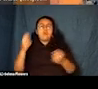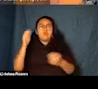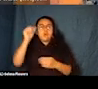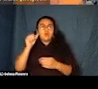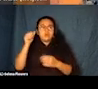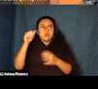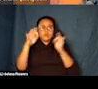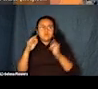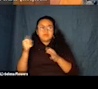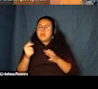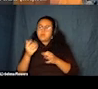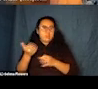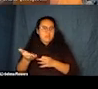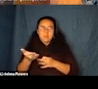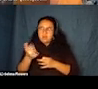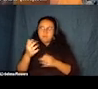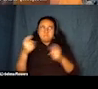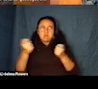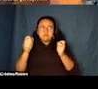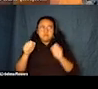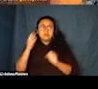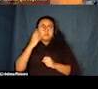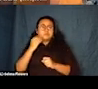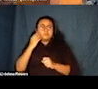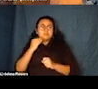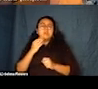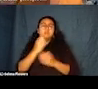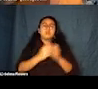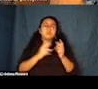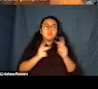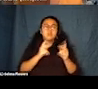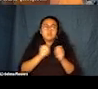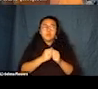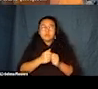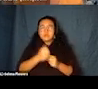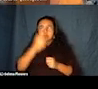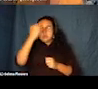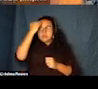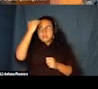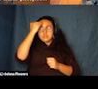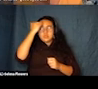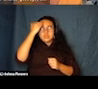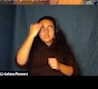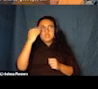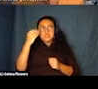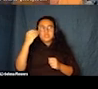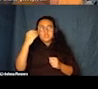We found that some people with sensory disabilities find that it's like too much verbal information to take in.